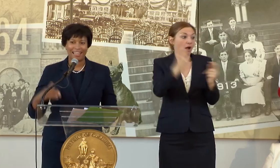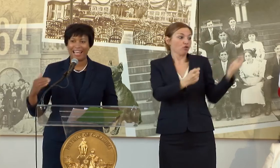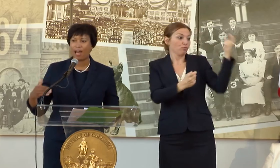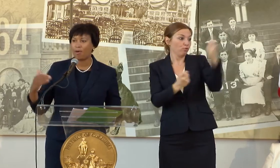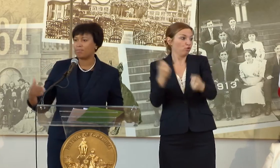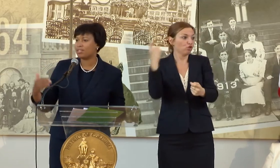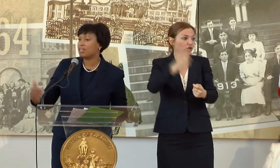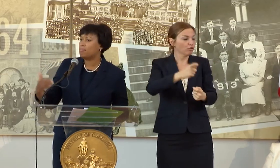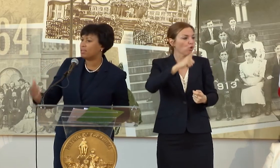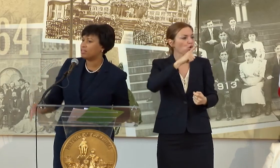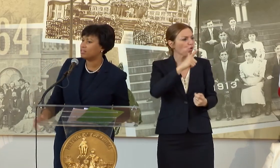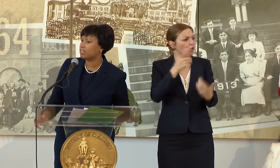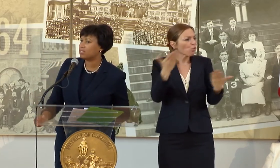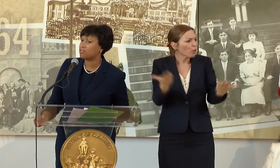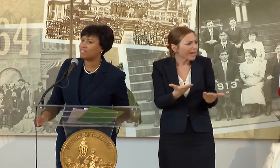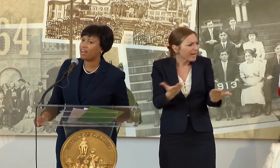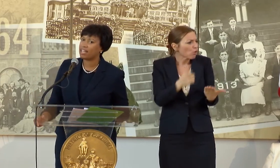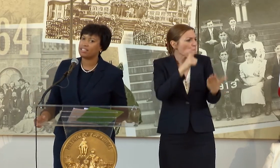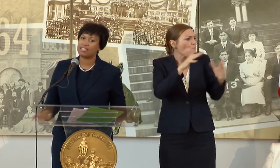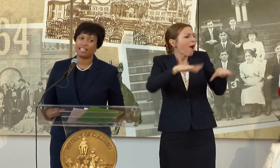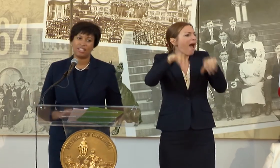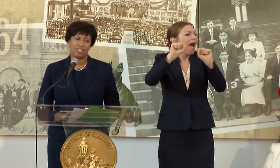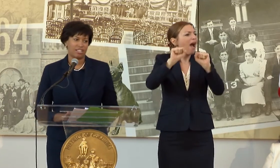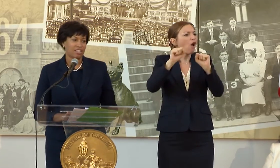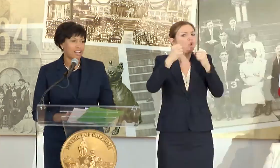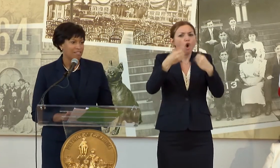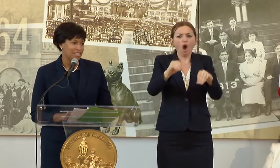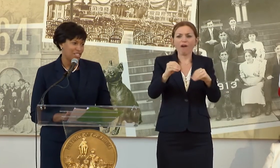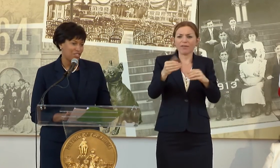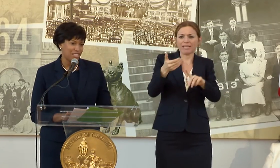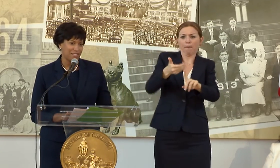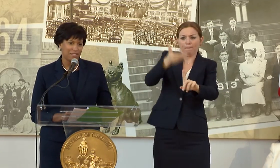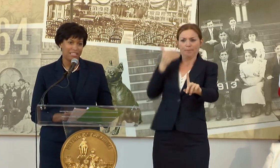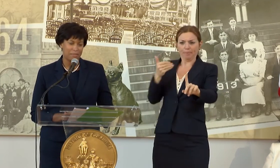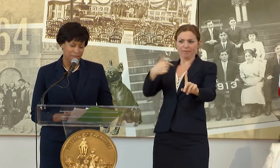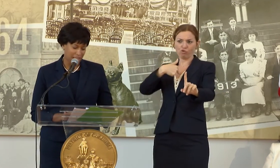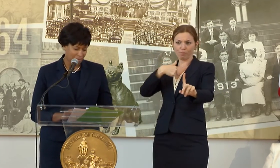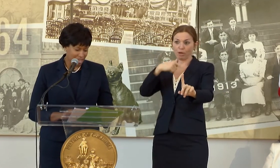THAT HELPED BUILD THE REVITALIZATION OF THE DISTRICT OF COLUMBIA.